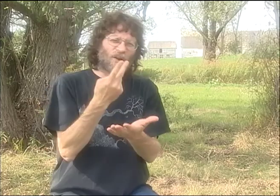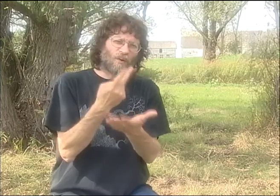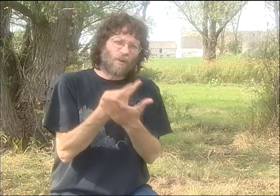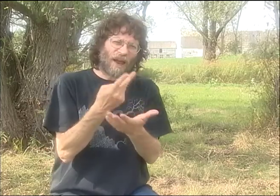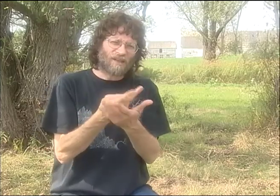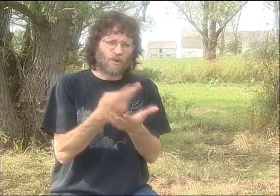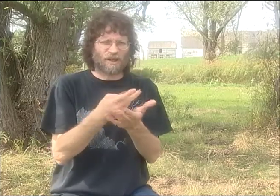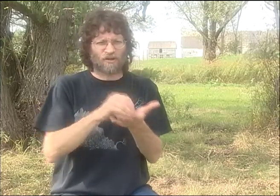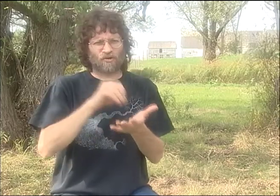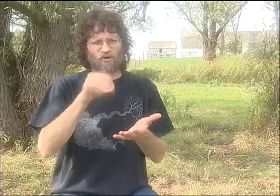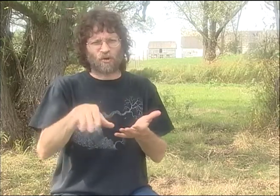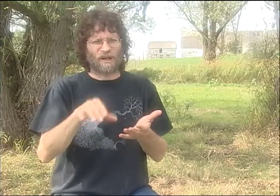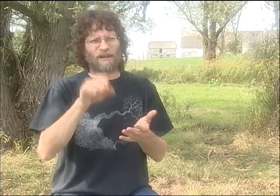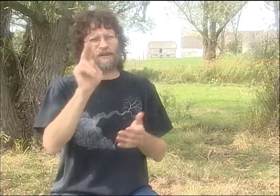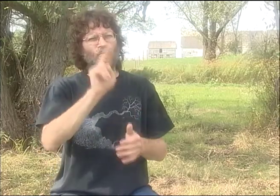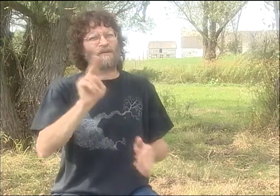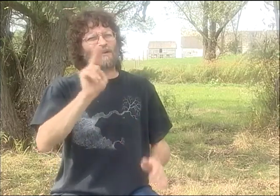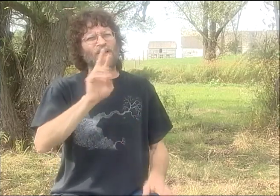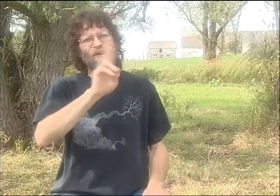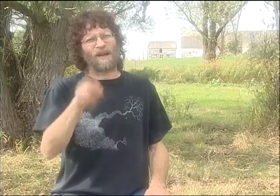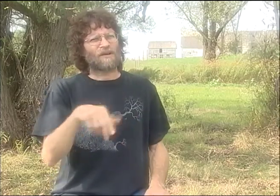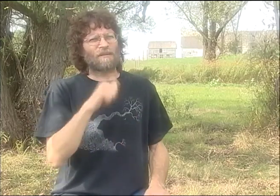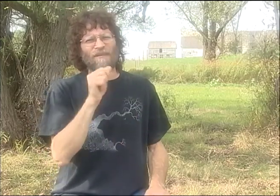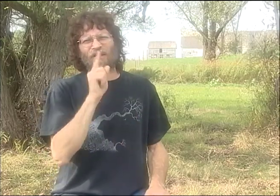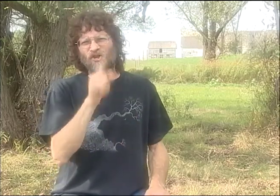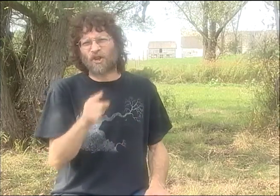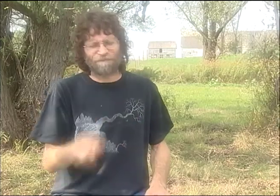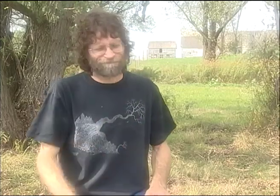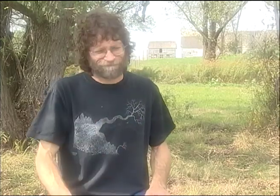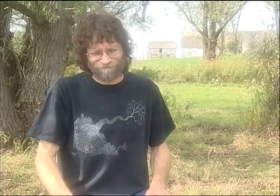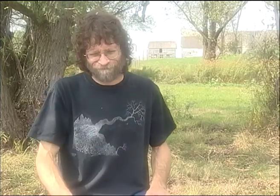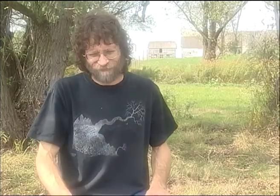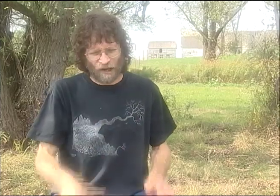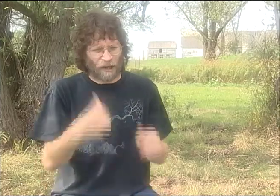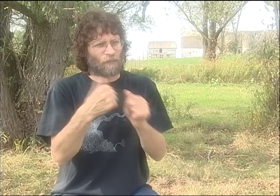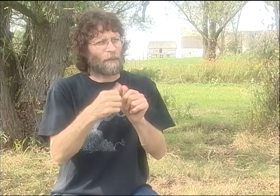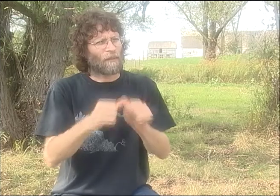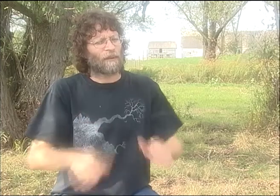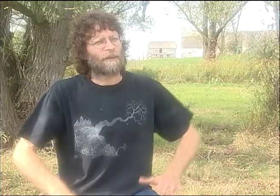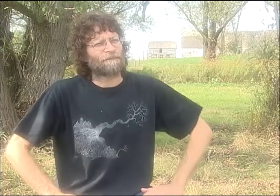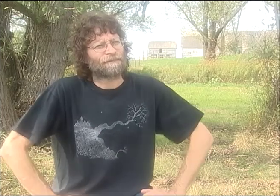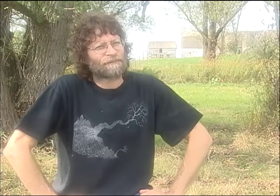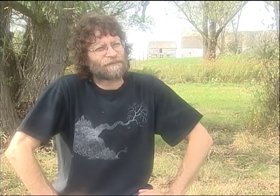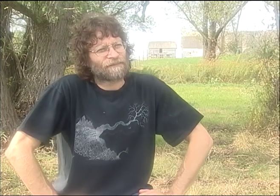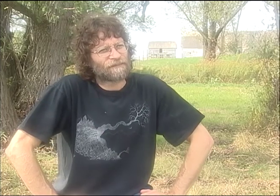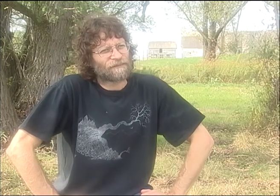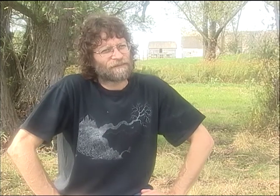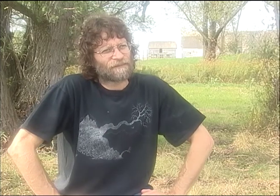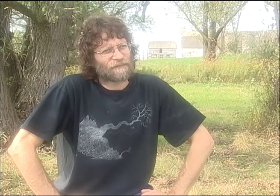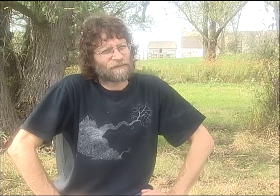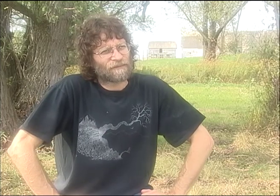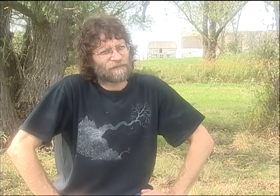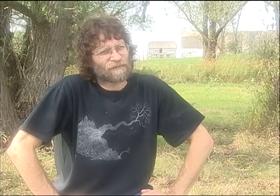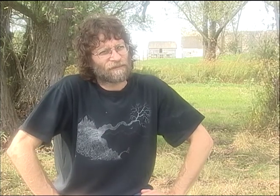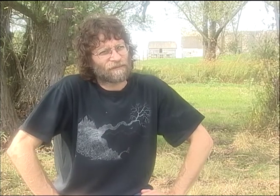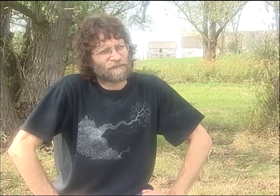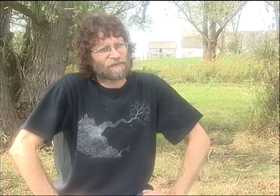IT WAS HIS IDEA FOR THE POETRY CONFERENCE. BUT I DON'T REMEMBER EXACTLY WHAT HIS JOB WAS AT THE TIME. HE MIGHT HAVE BEEN A GRAD STUDENT AT U OF R AT THE TIME.